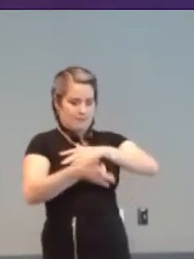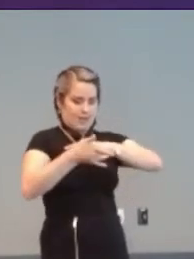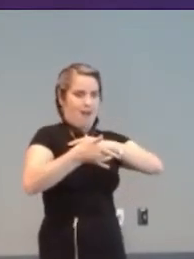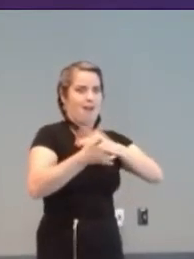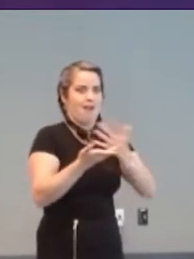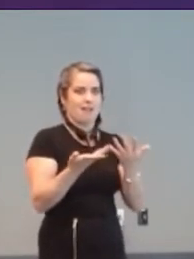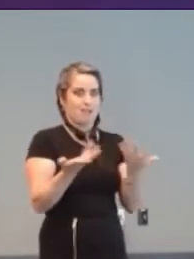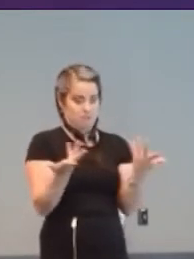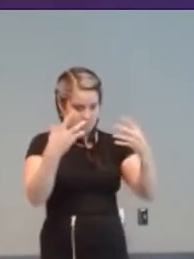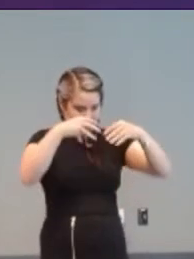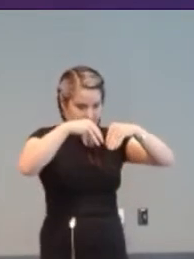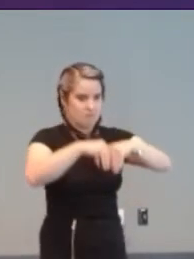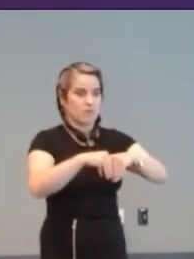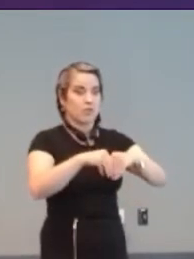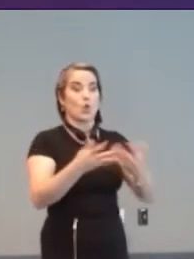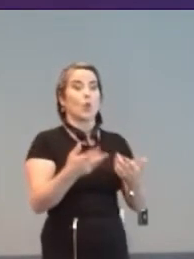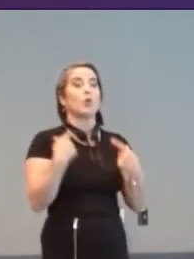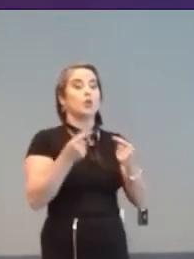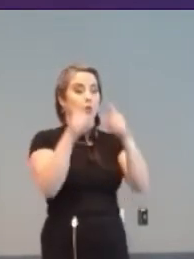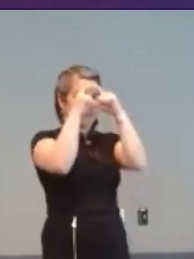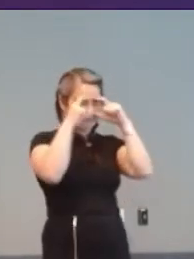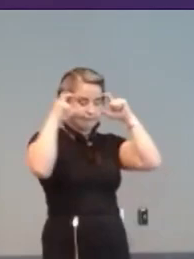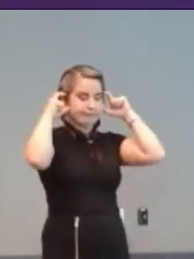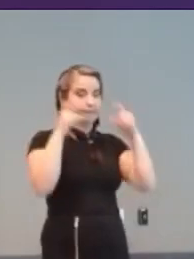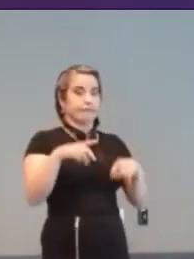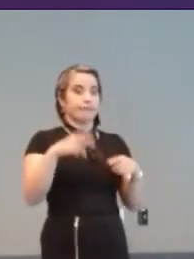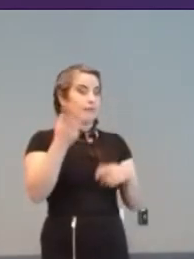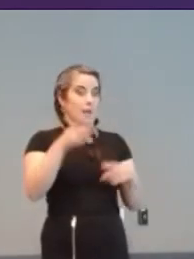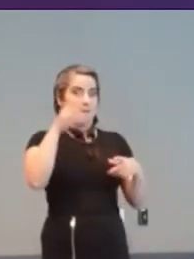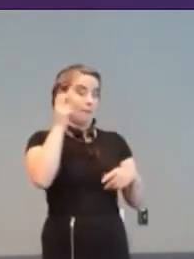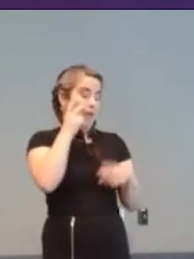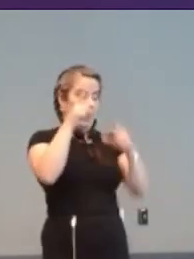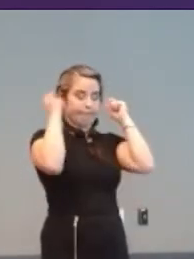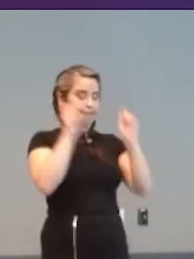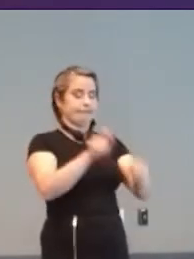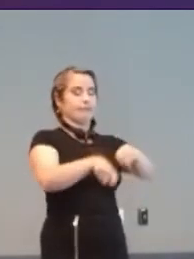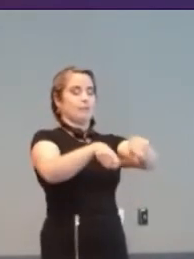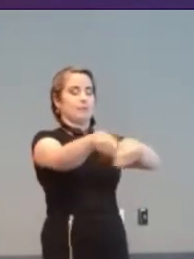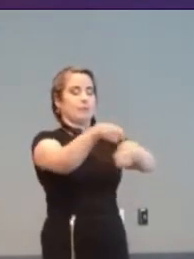Games of blind-folded chess date back to the middle-ages.